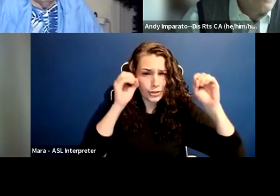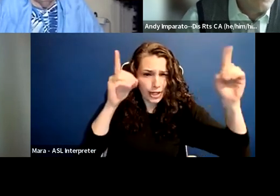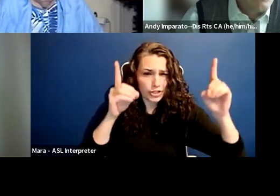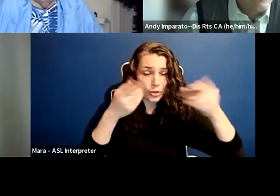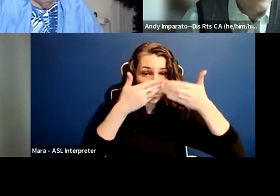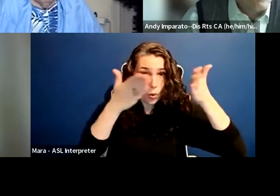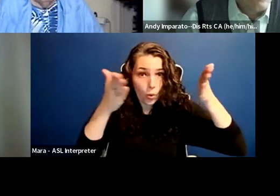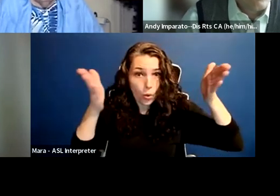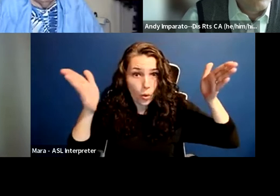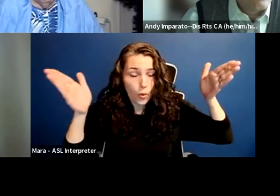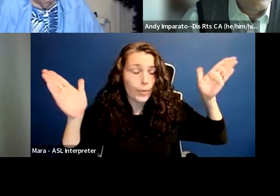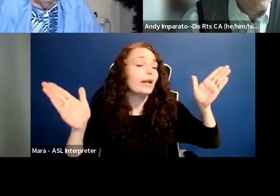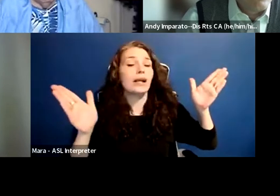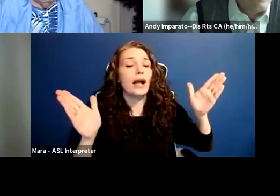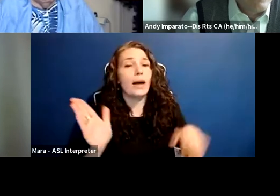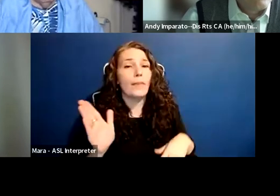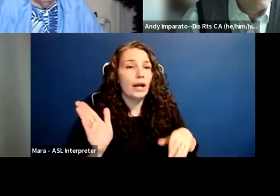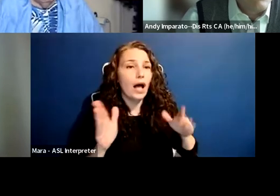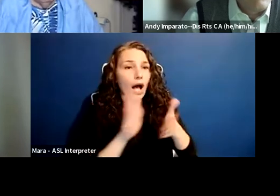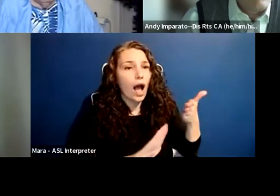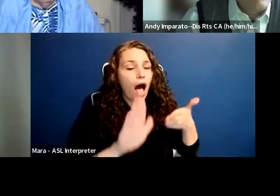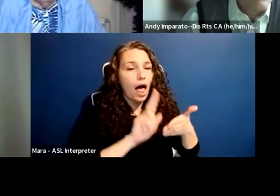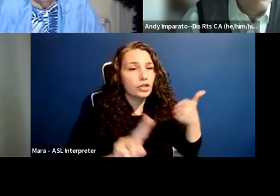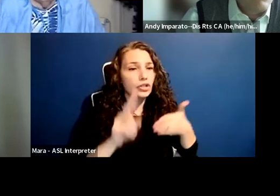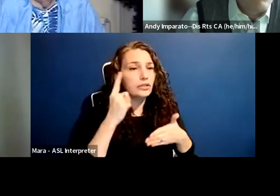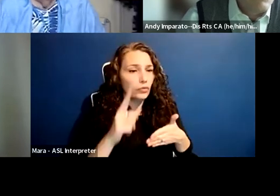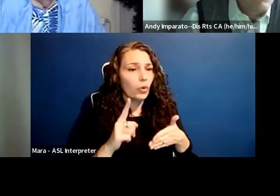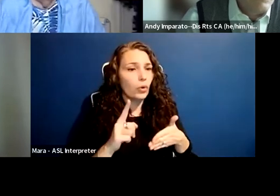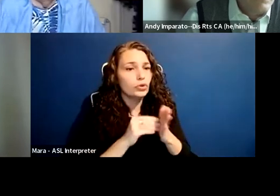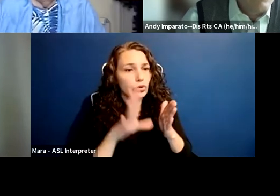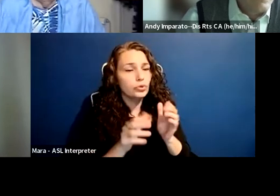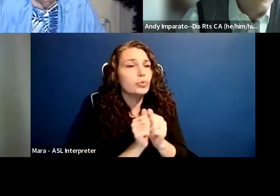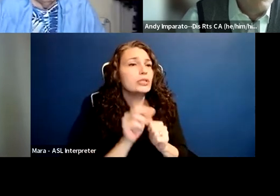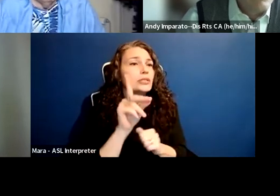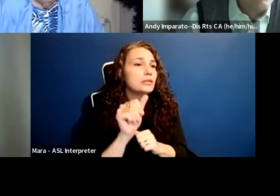to students with intellectual disabilities is really positive, and I'm hopeful it will grow over time.